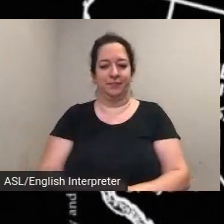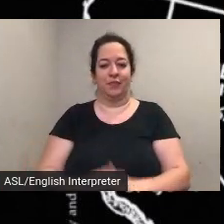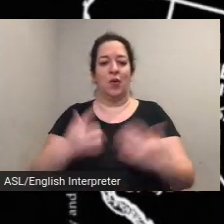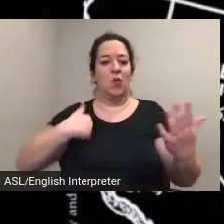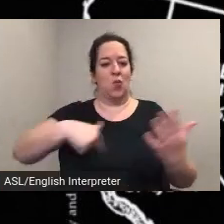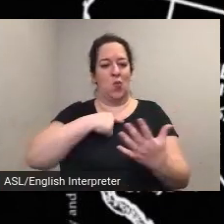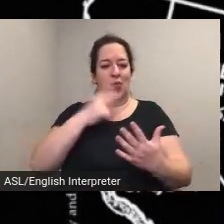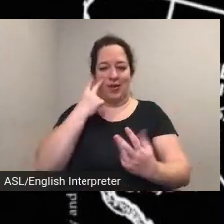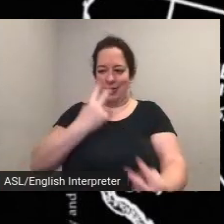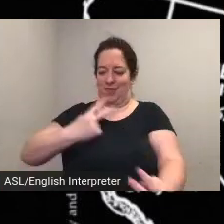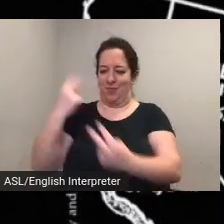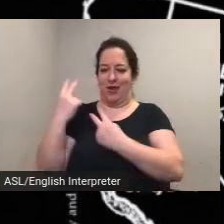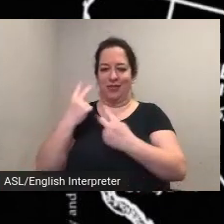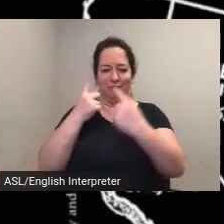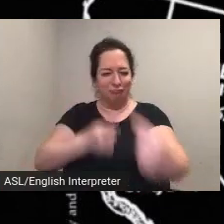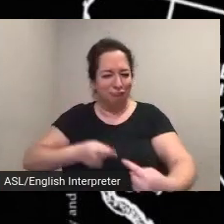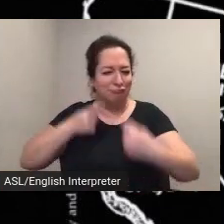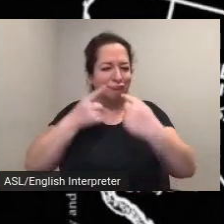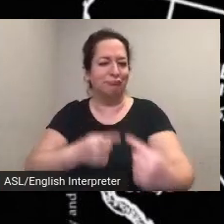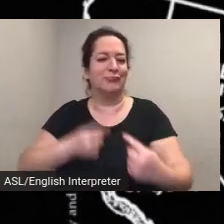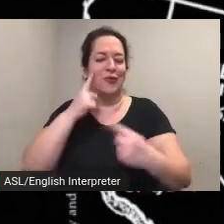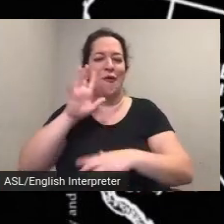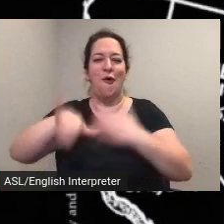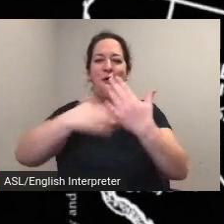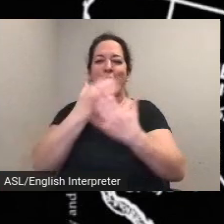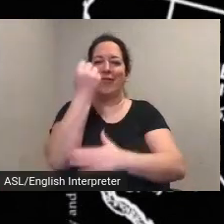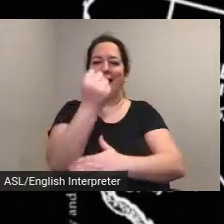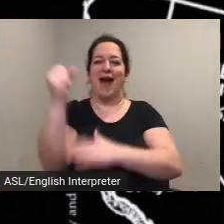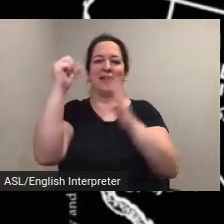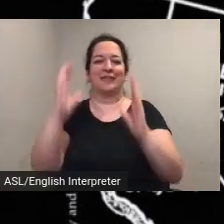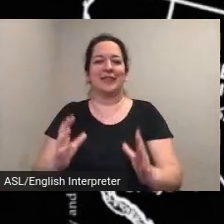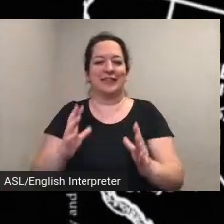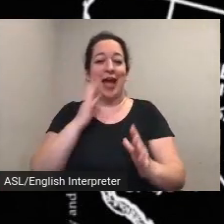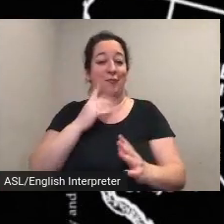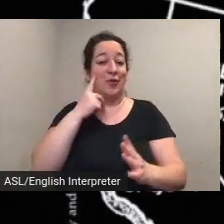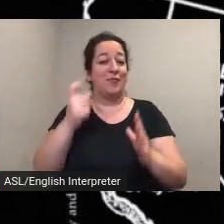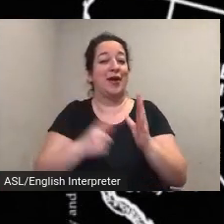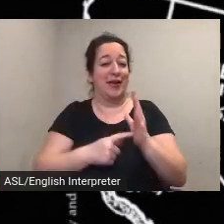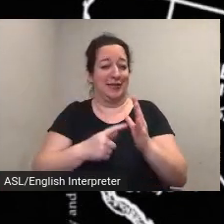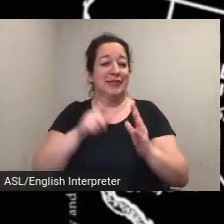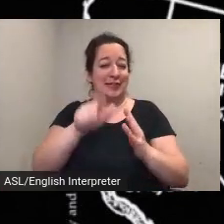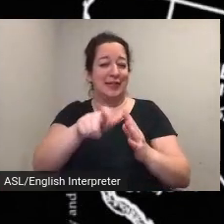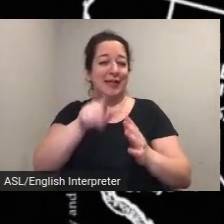activists and recognize the need to be more inclusive in telling the stories of all women